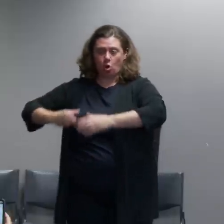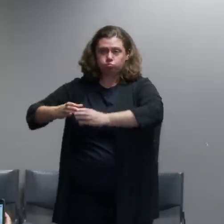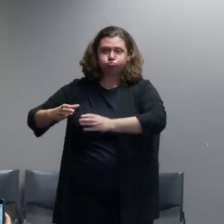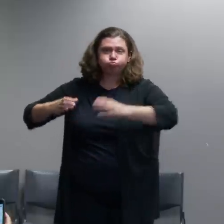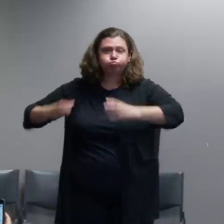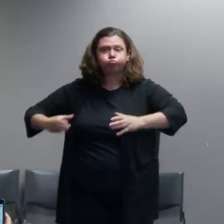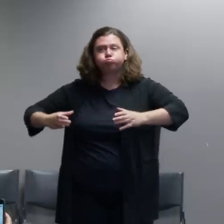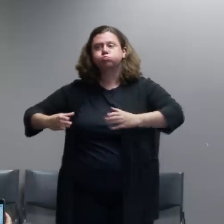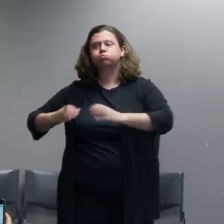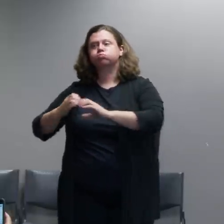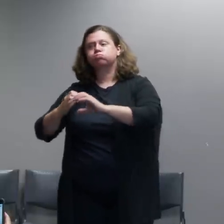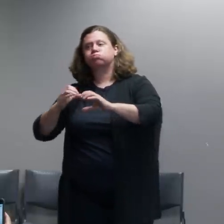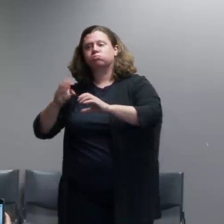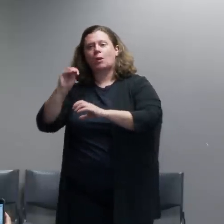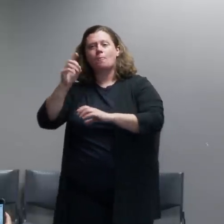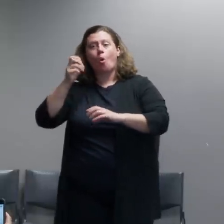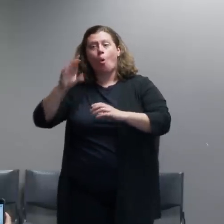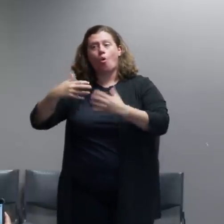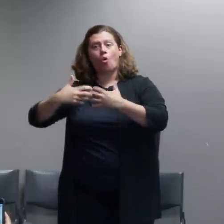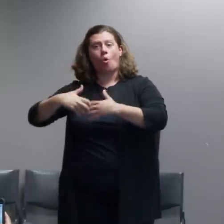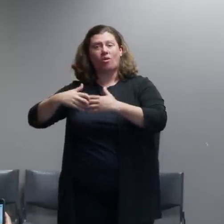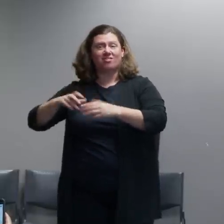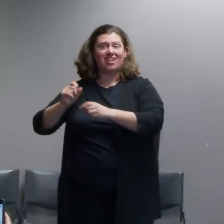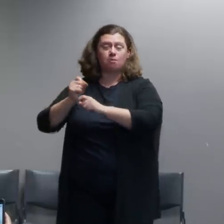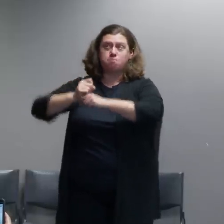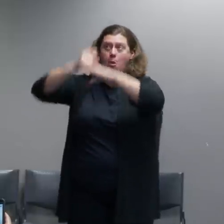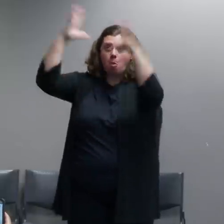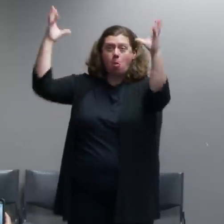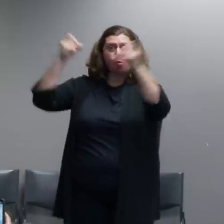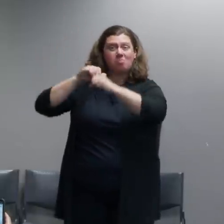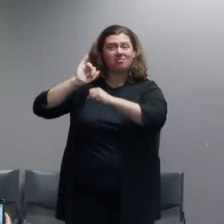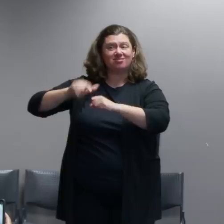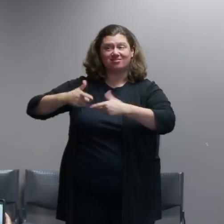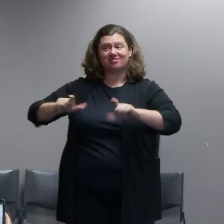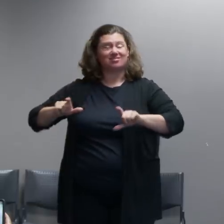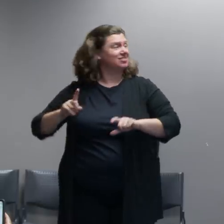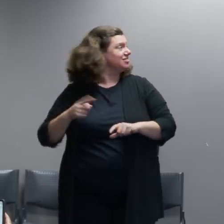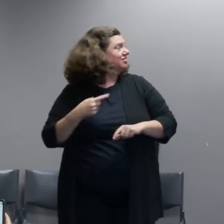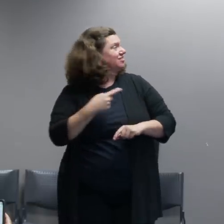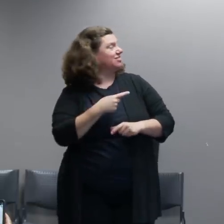This is an example of how those are being used.